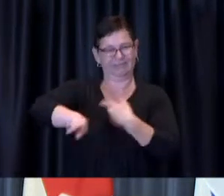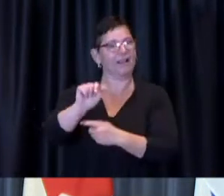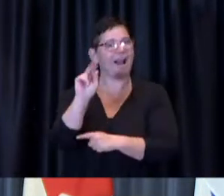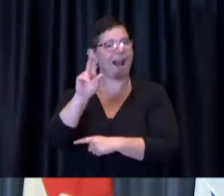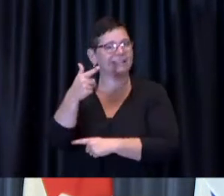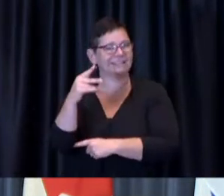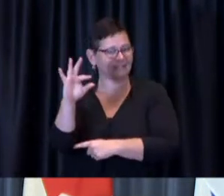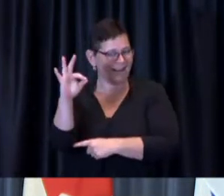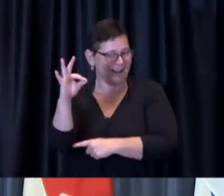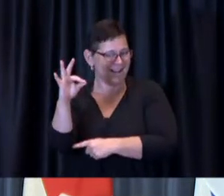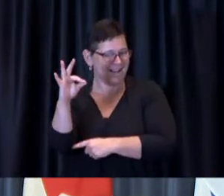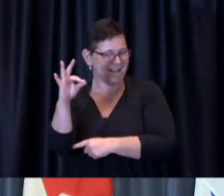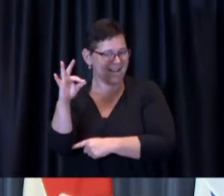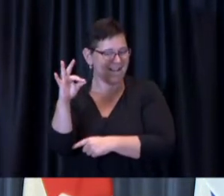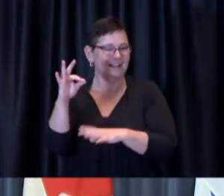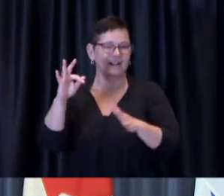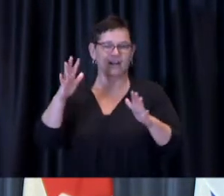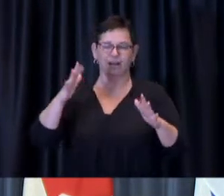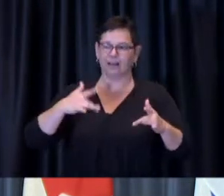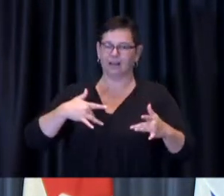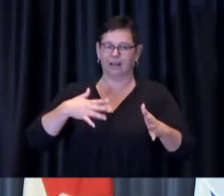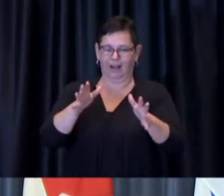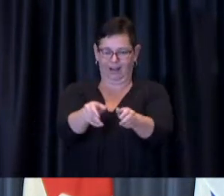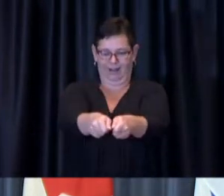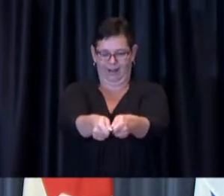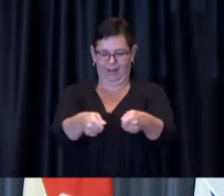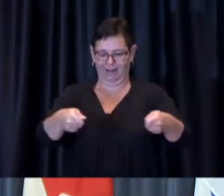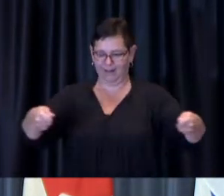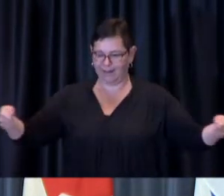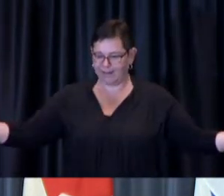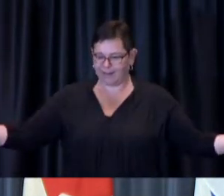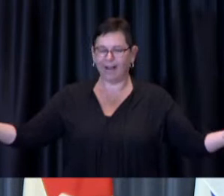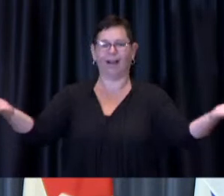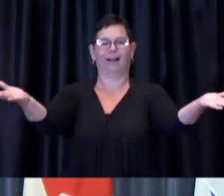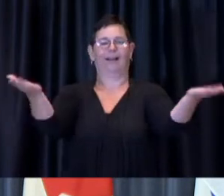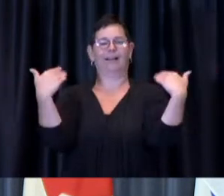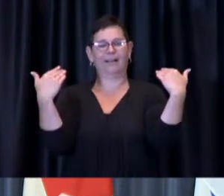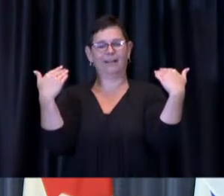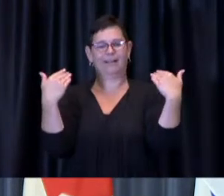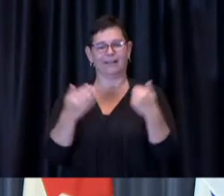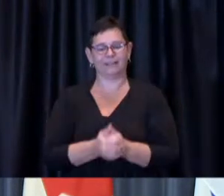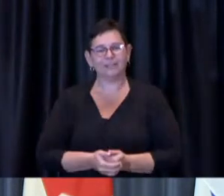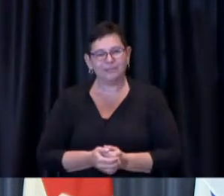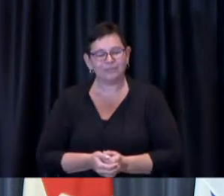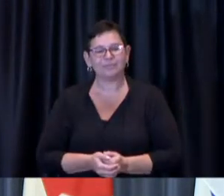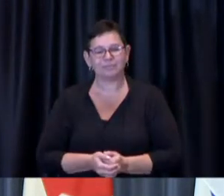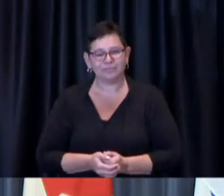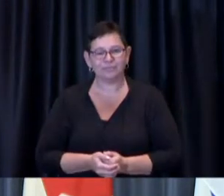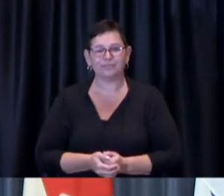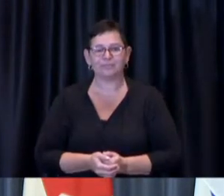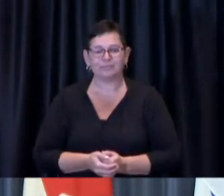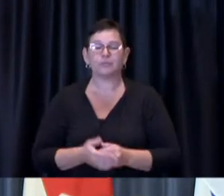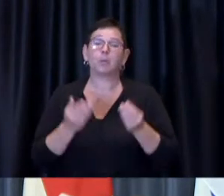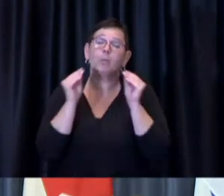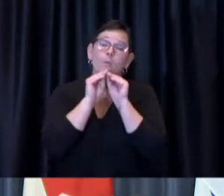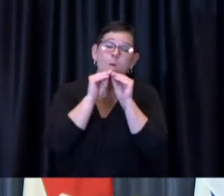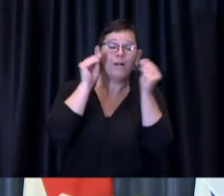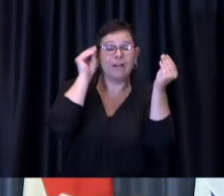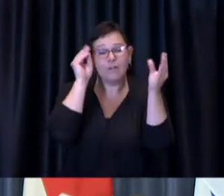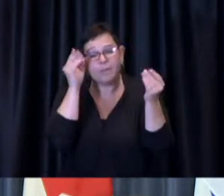and to welcome visitors and guests into our buildings in a safe manner. I'll have more to say on a further reopening of City facilities in August.